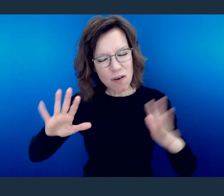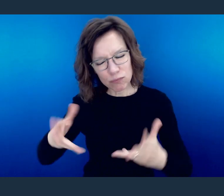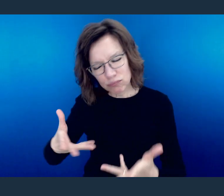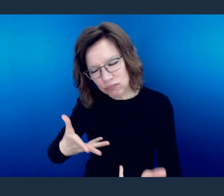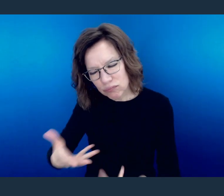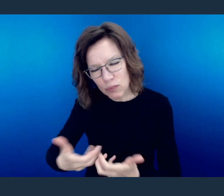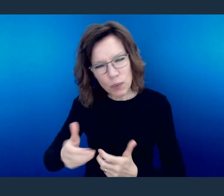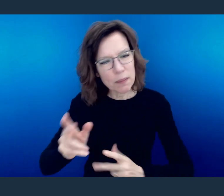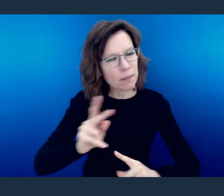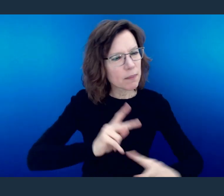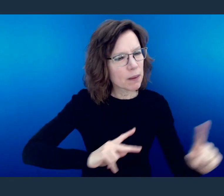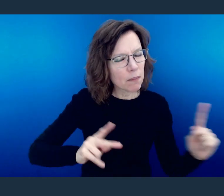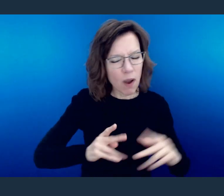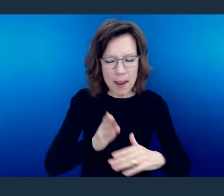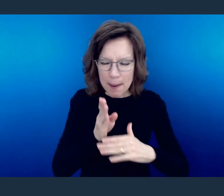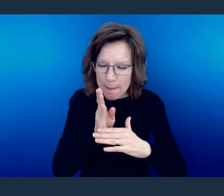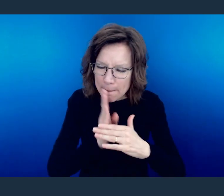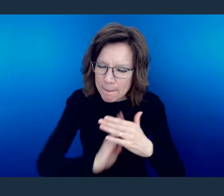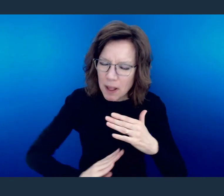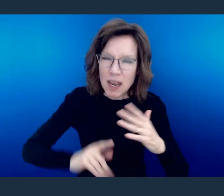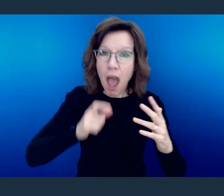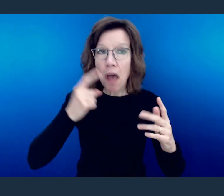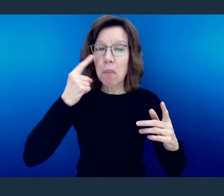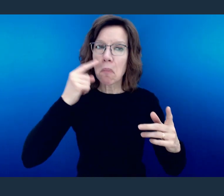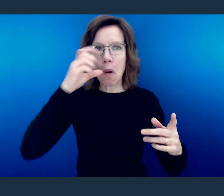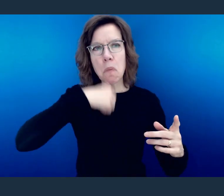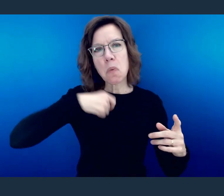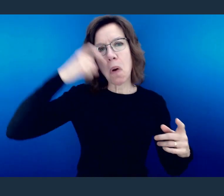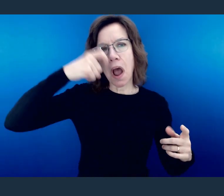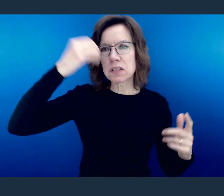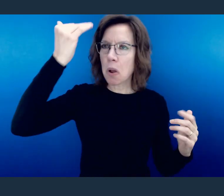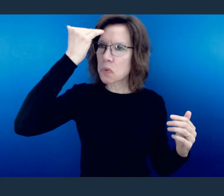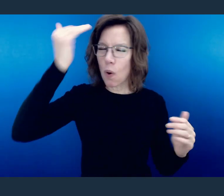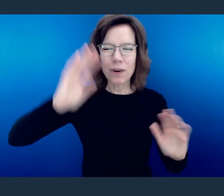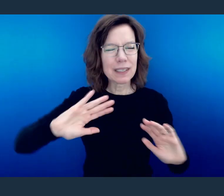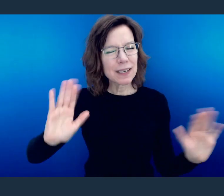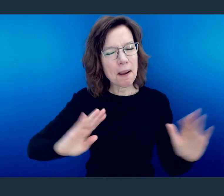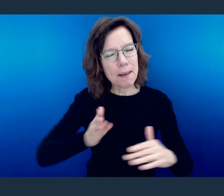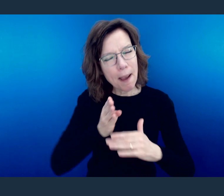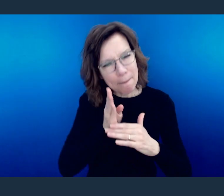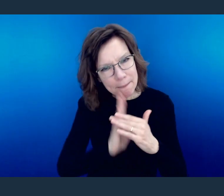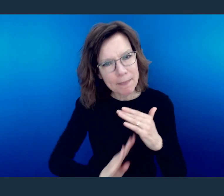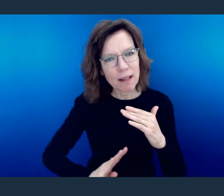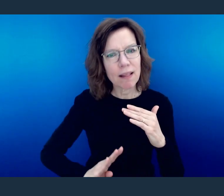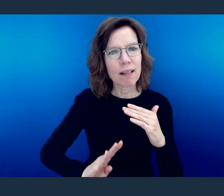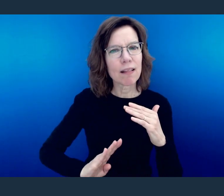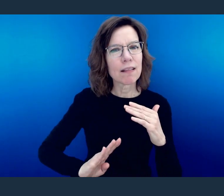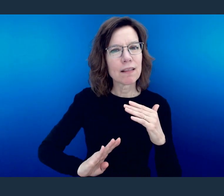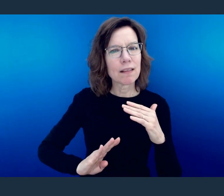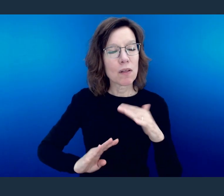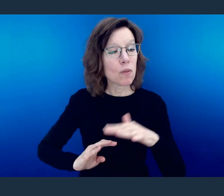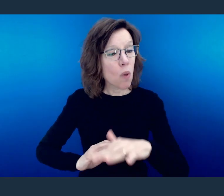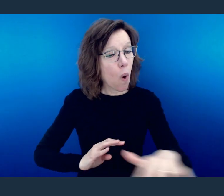Never be wise in your own sight." Be humble. Humility. Be willing to go with the low.